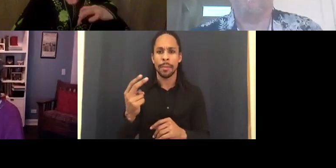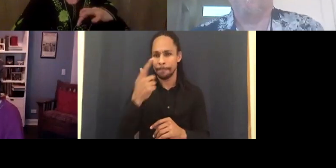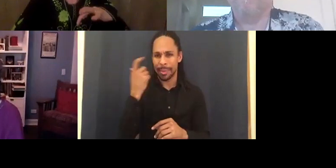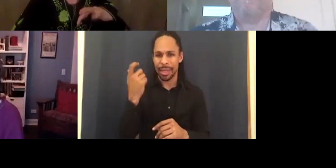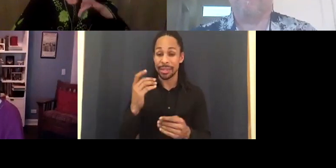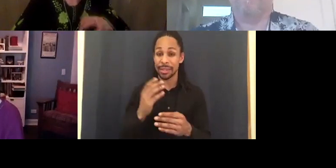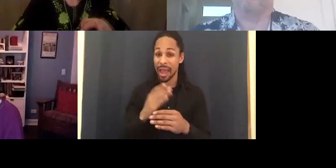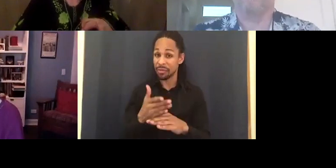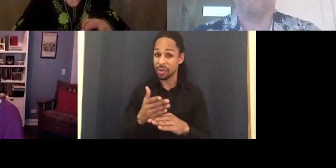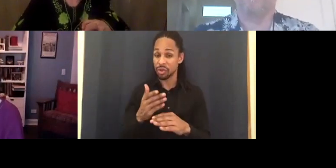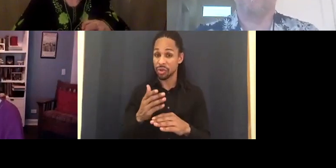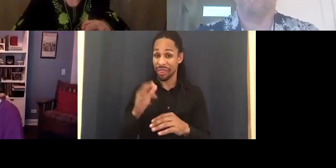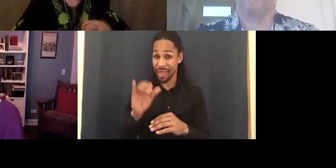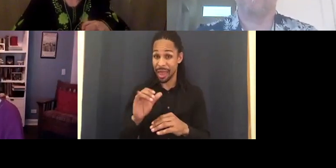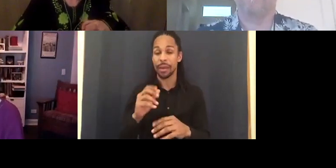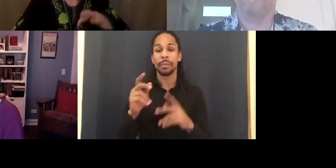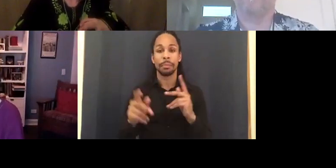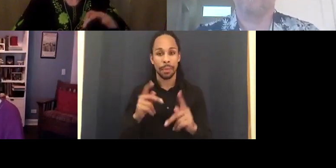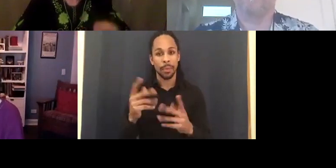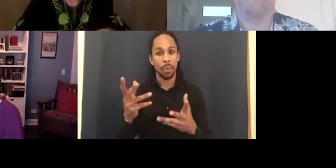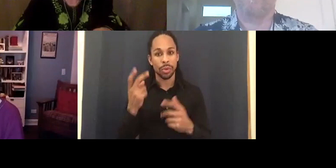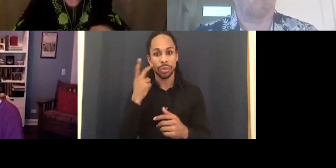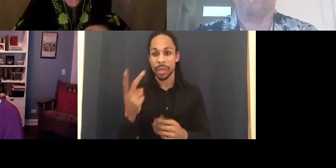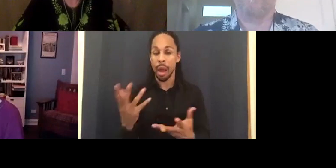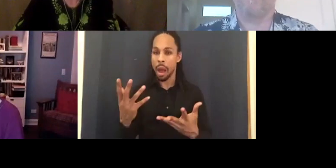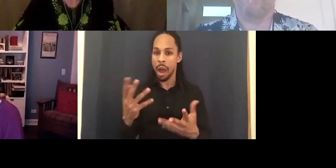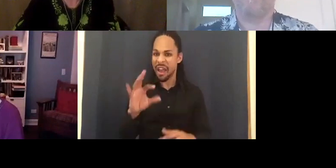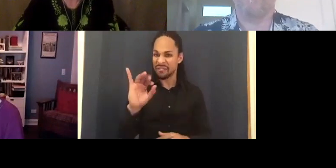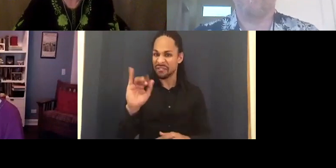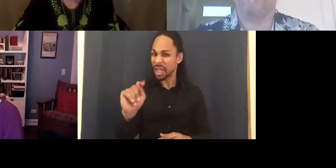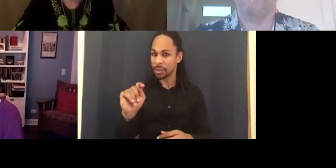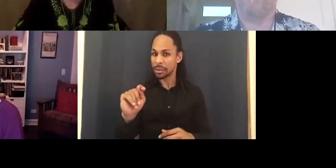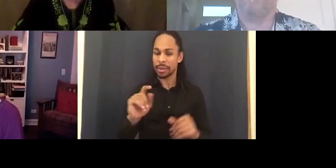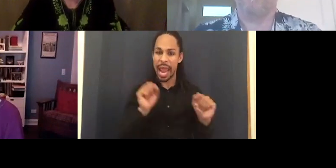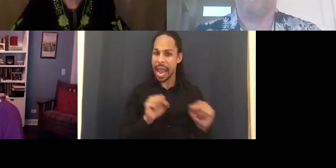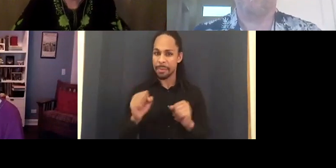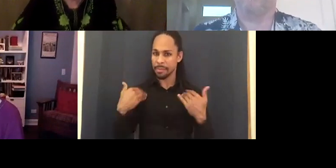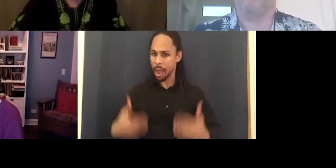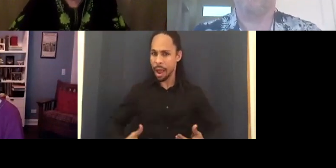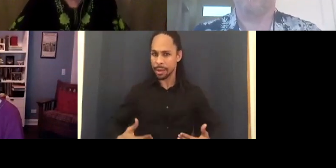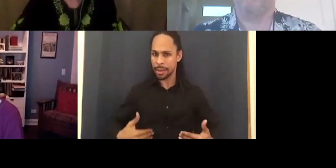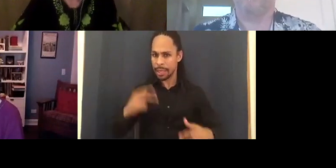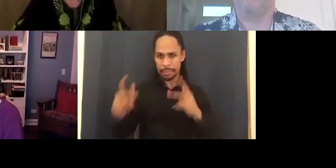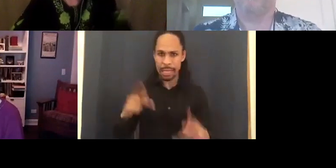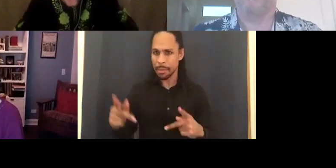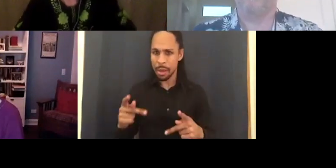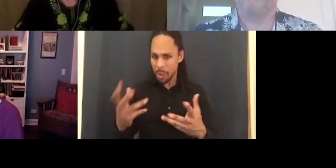representations of the Brit, the American, what have you. I don't know. That's my imagination thinking that